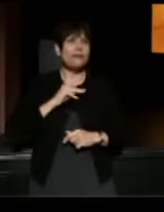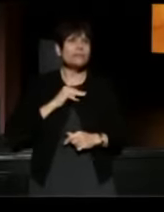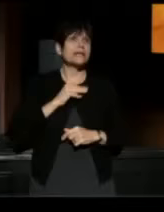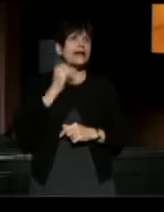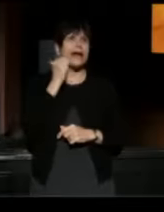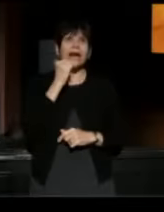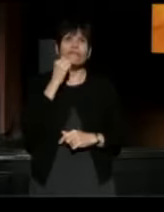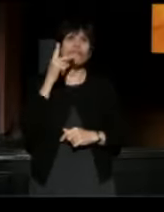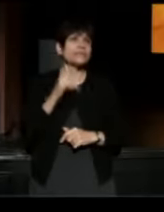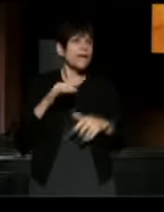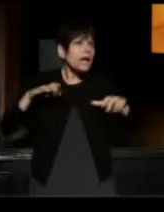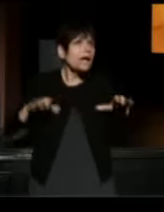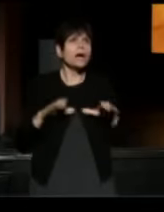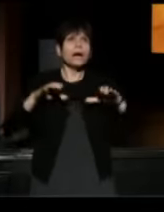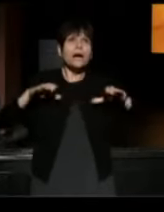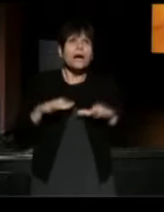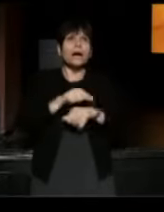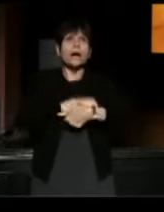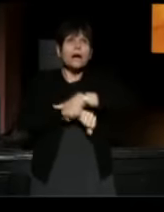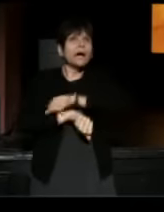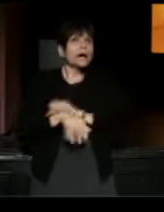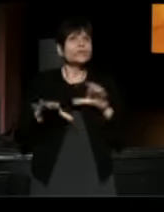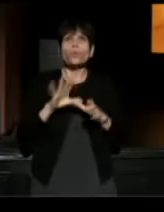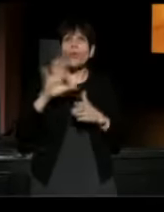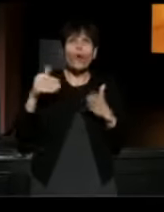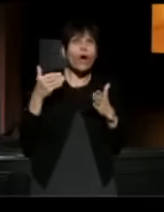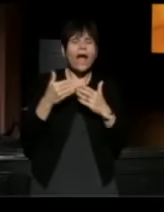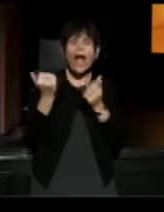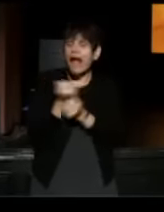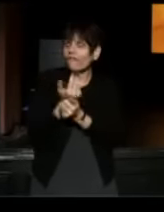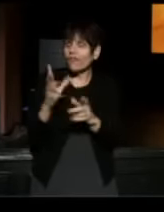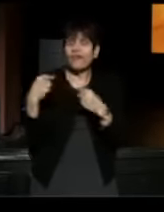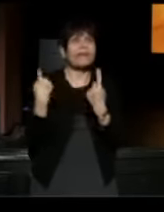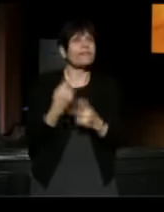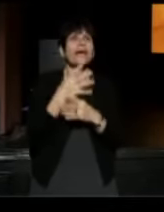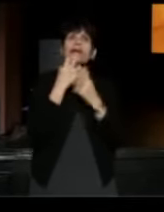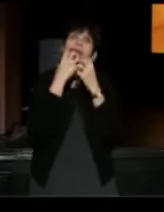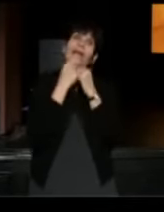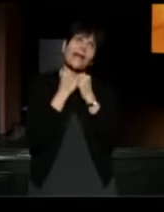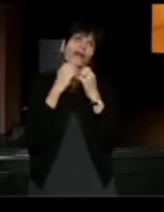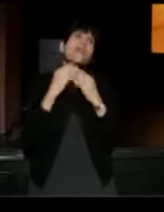Who give their all and more. They give their all because they truly care and that inspires me.